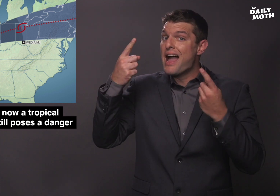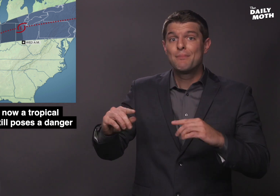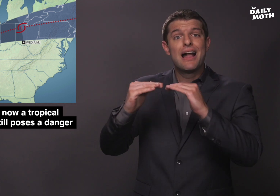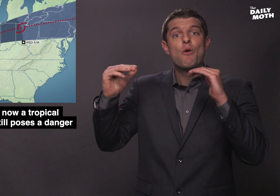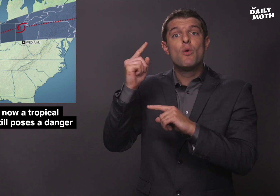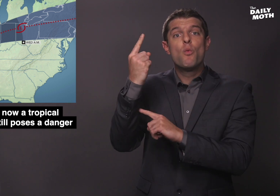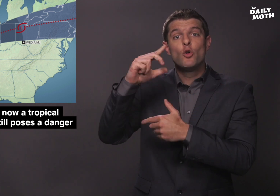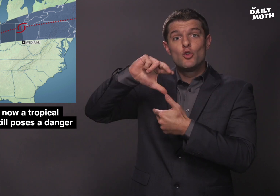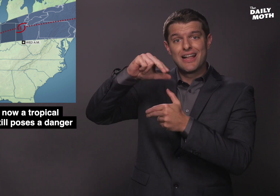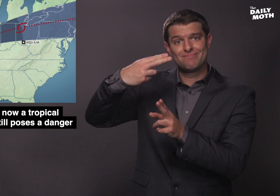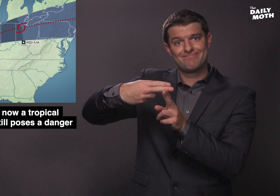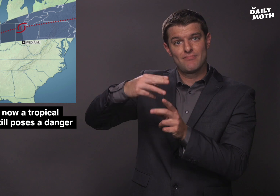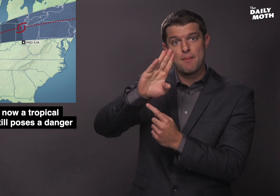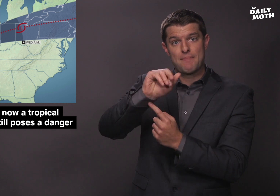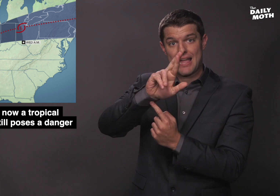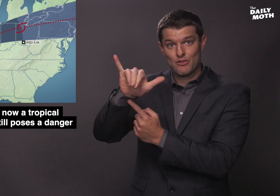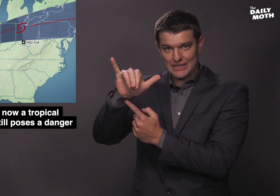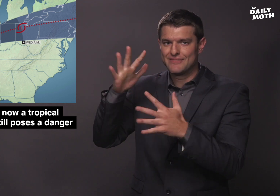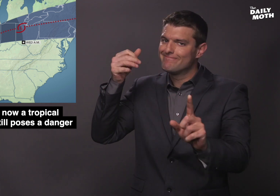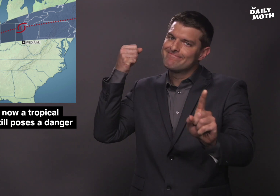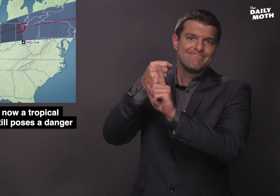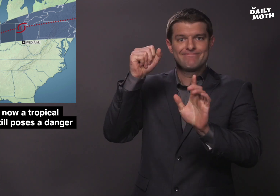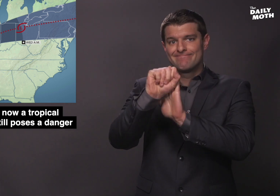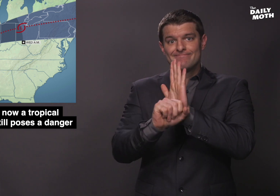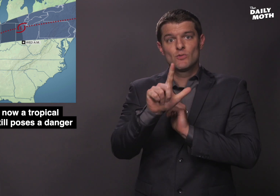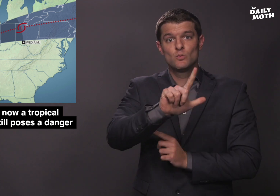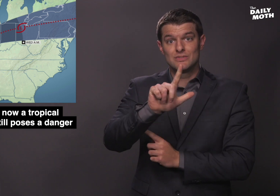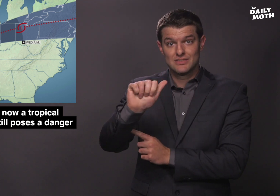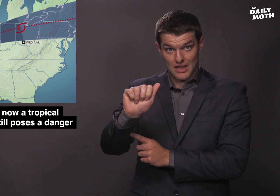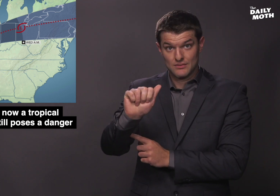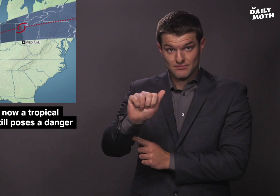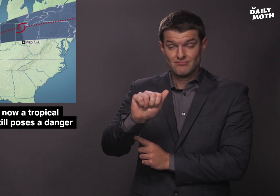Category 1 hurricane "Barry" struck Louisiana.